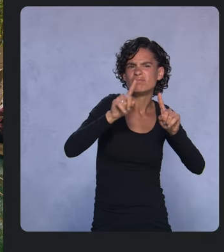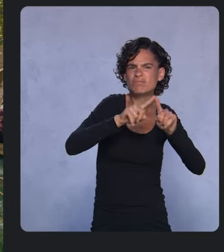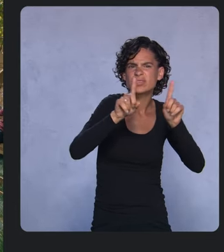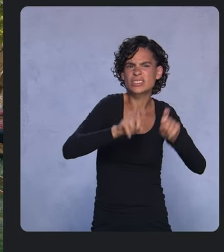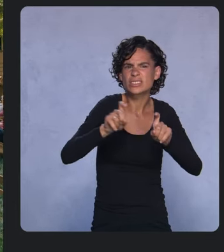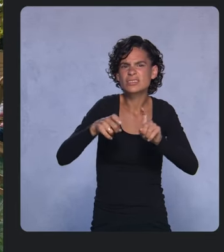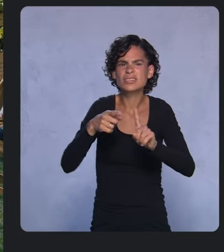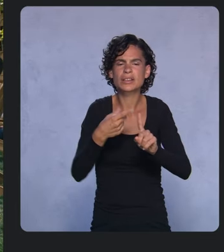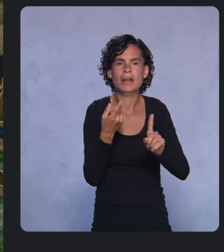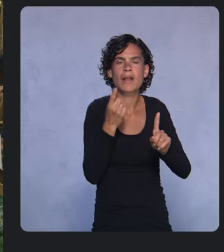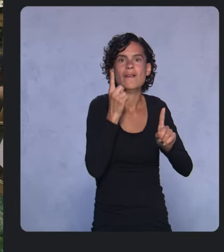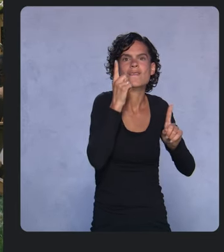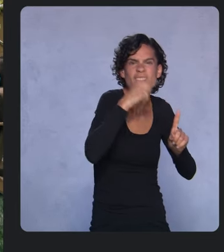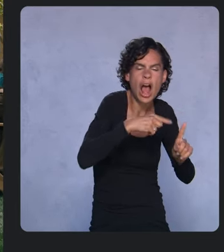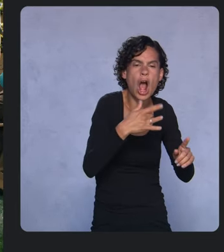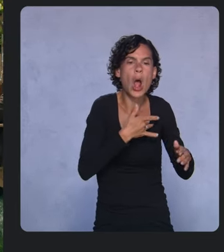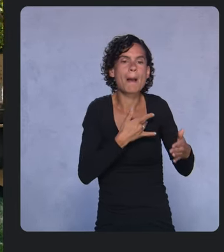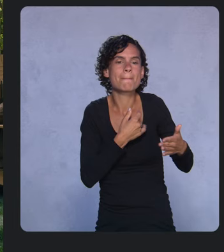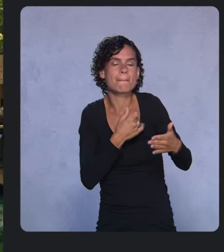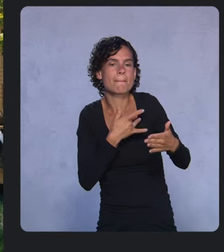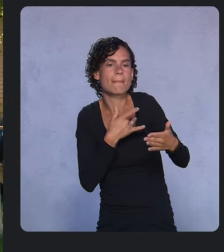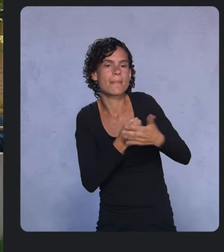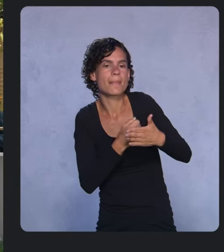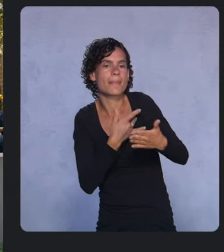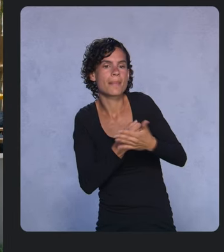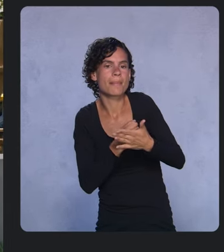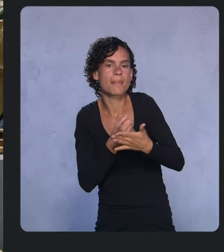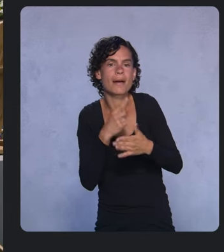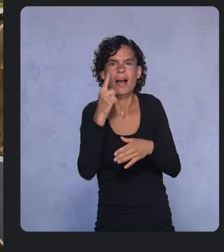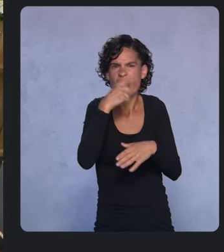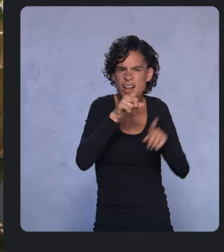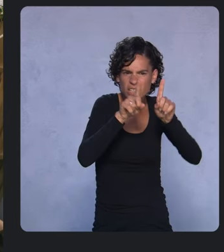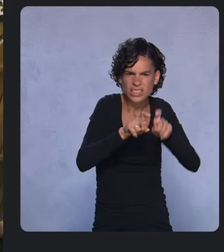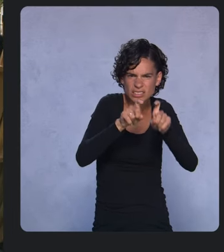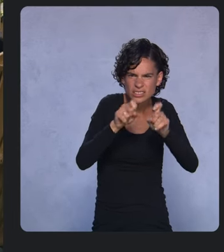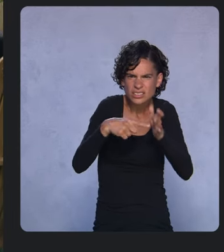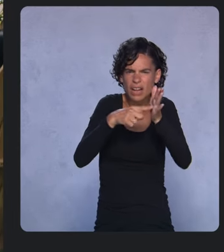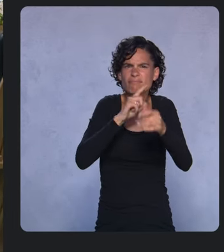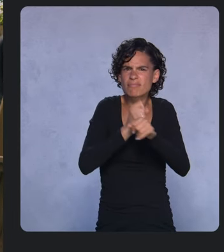And when your app is ready, users will have a much easier time discovering the world of Wear apps